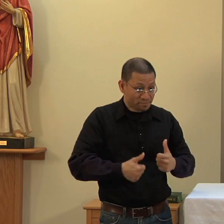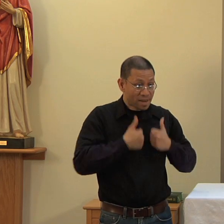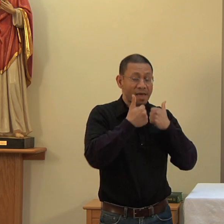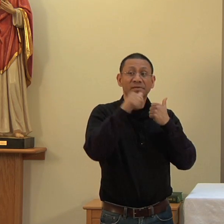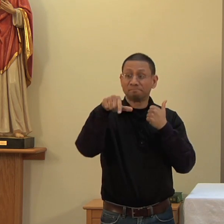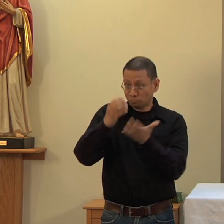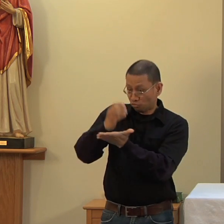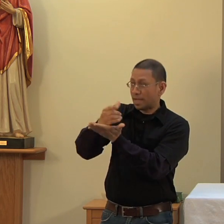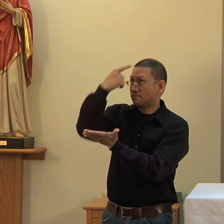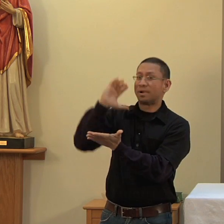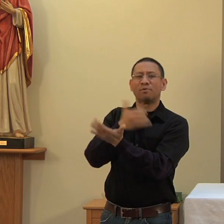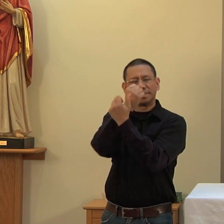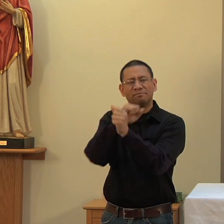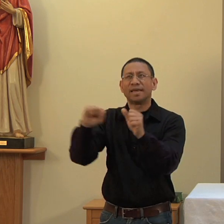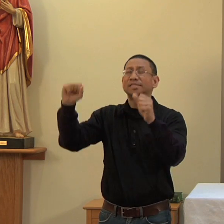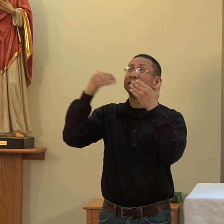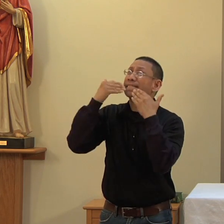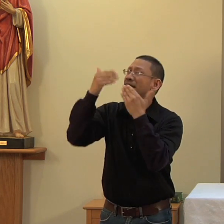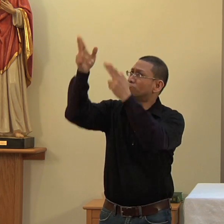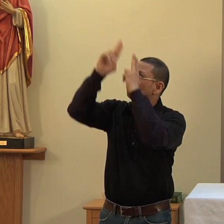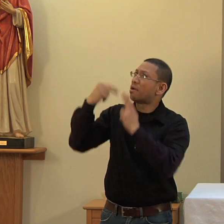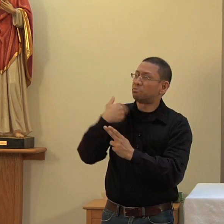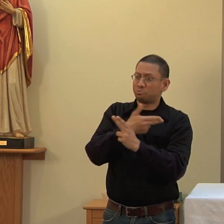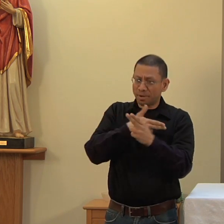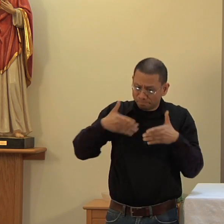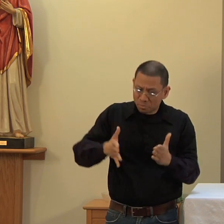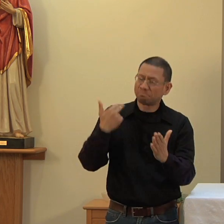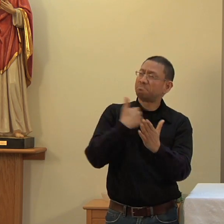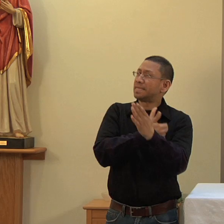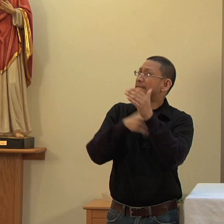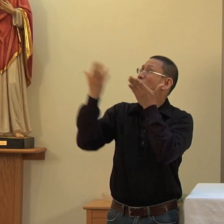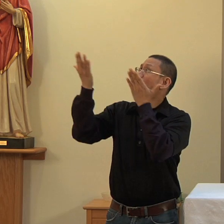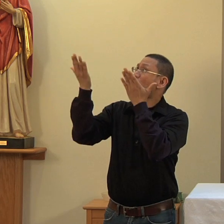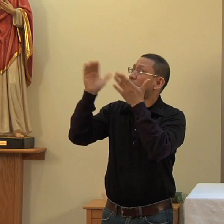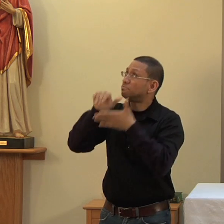salvation, giving thanks that you have held us worthy to be in your presence and minister